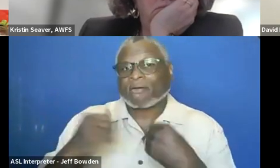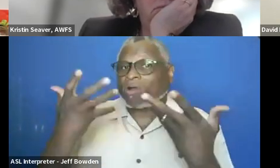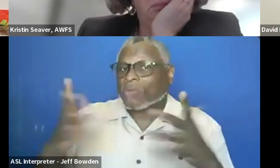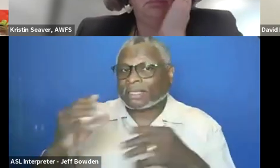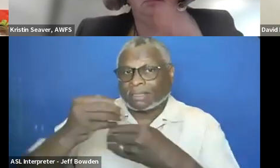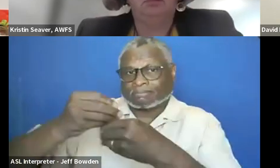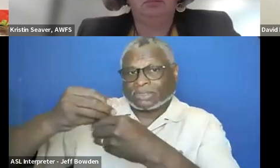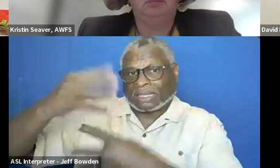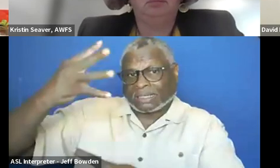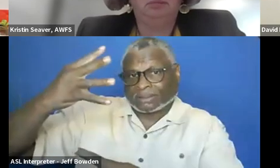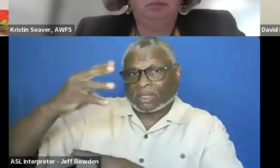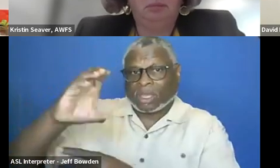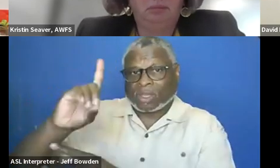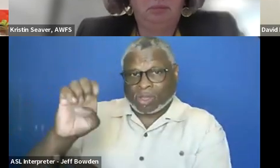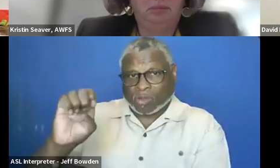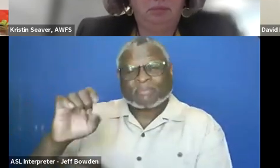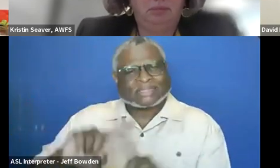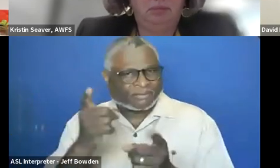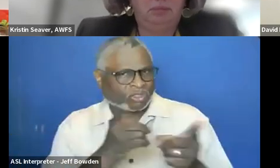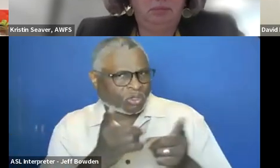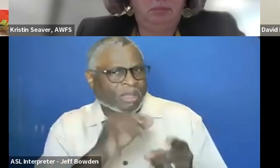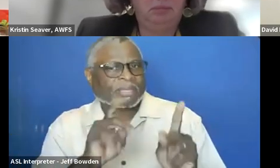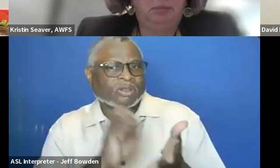But then if you have a different description field where someone can write whatever they want